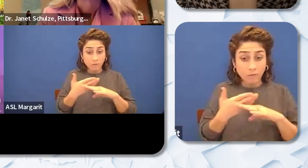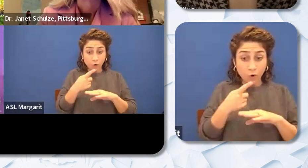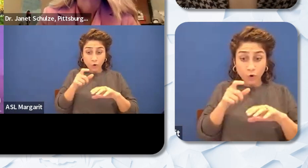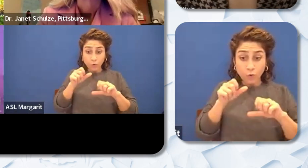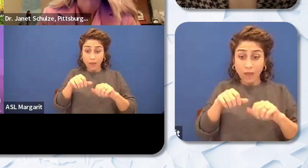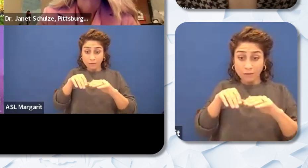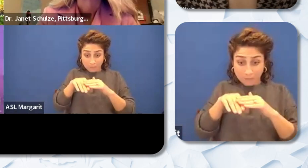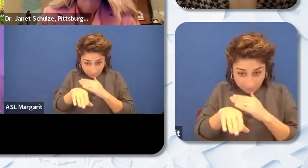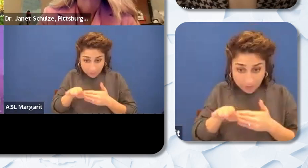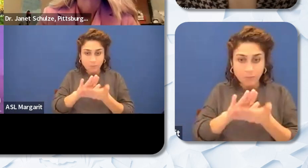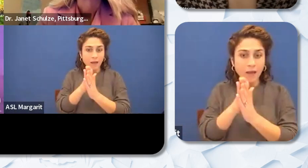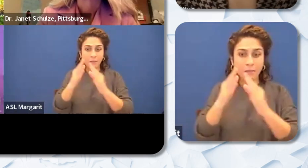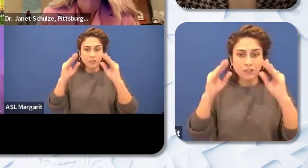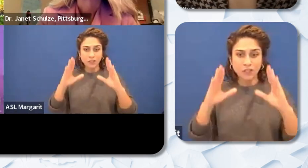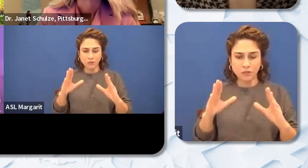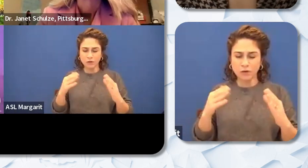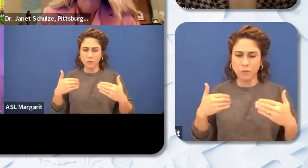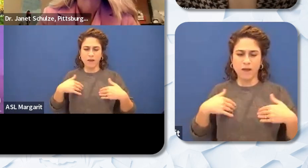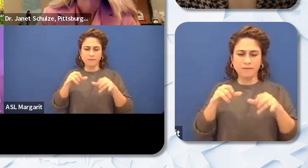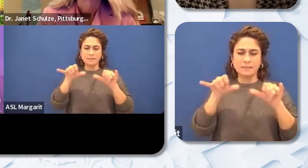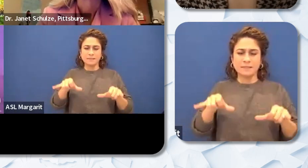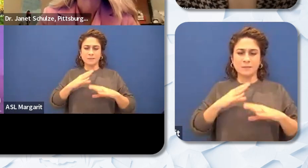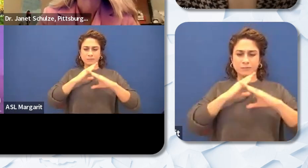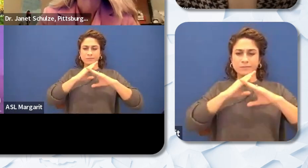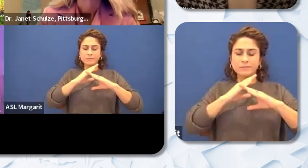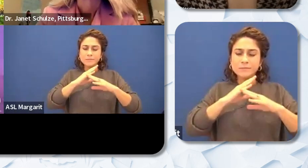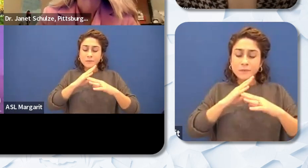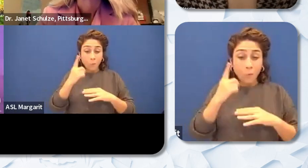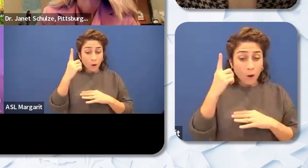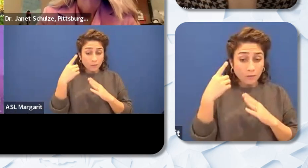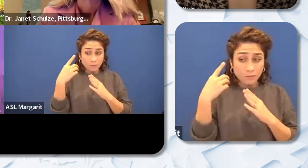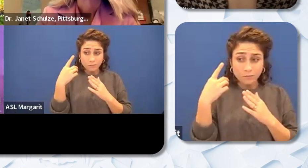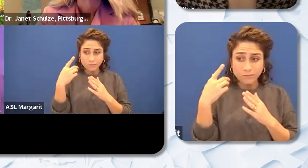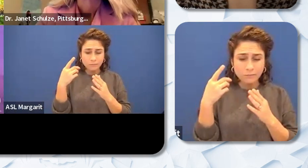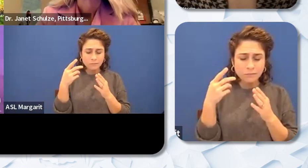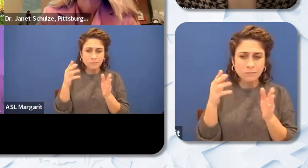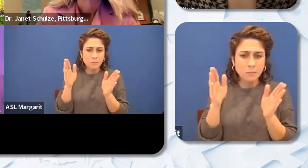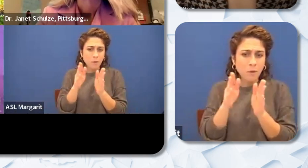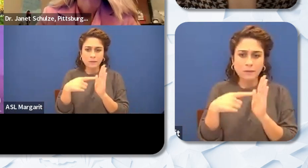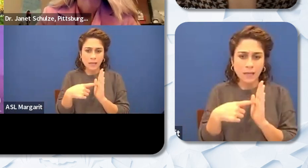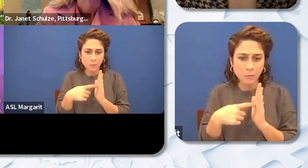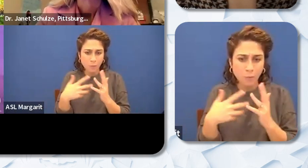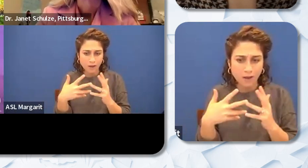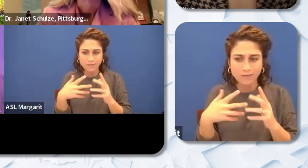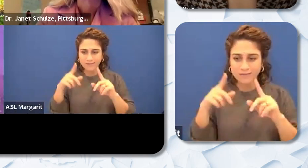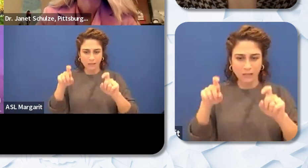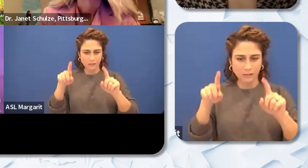small example is is testing right? And all of the testing that teachers have to go through.